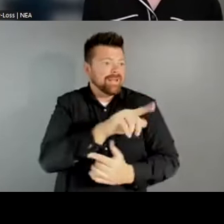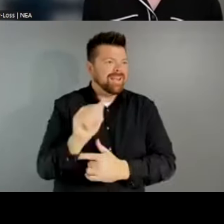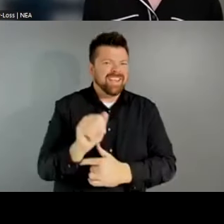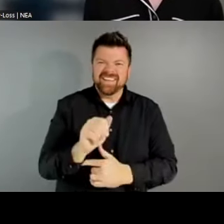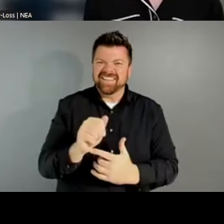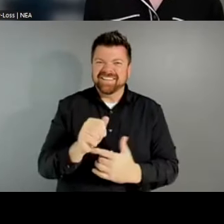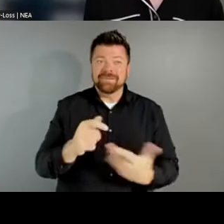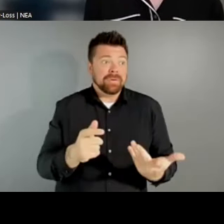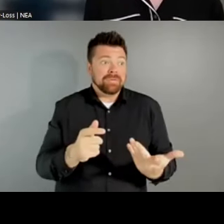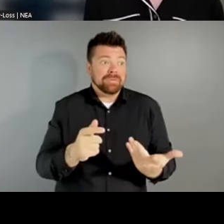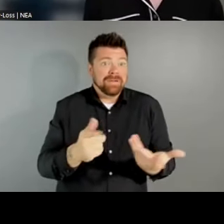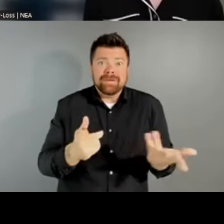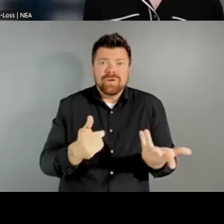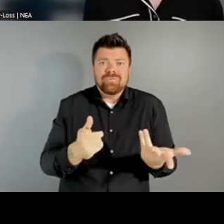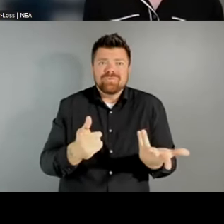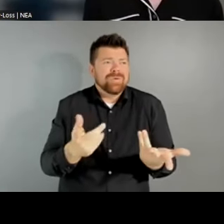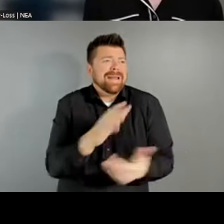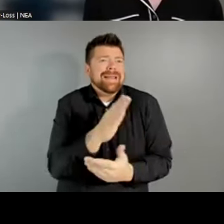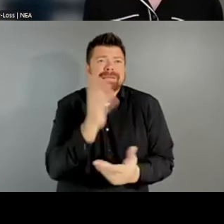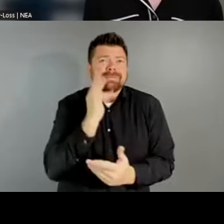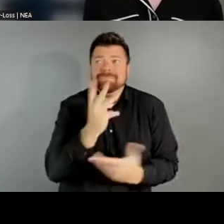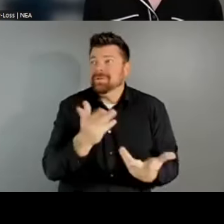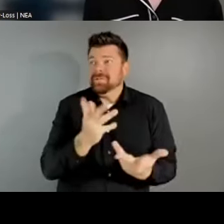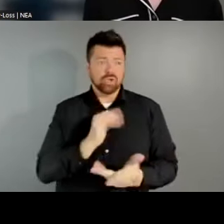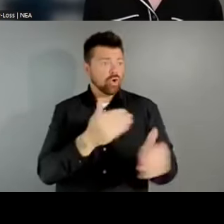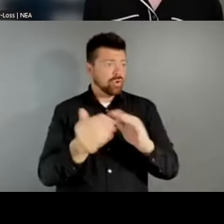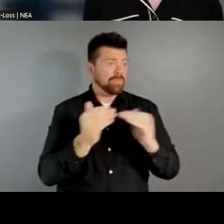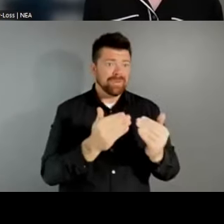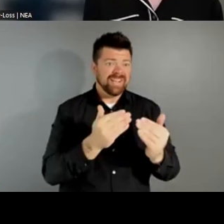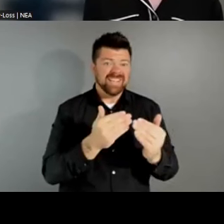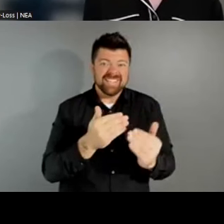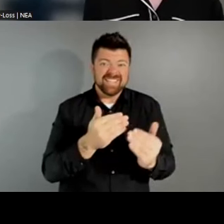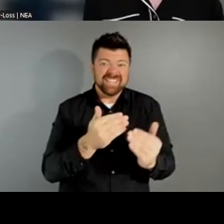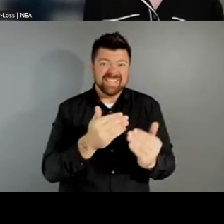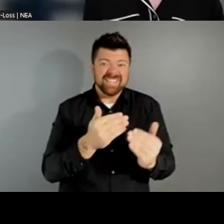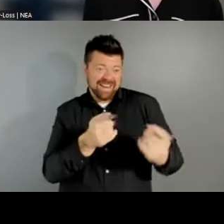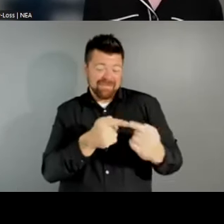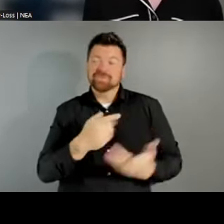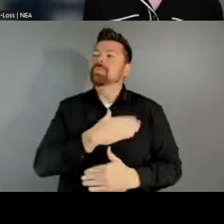don't get to do in our communities very often. So I'm really grateful for the chance to be here. I